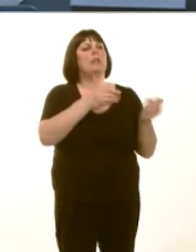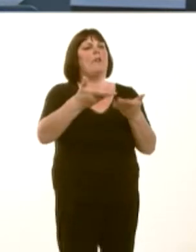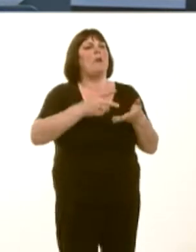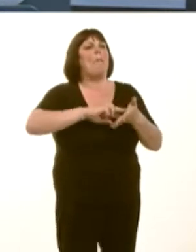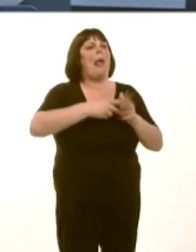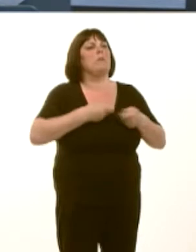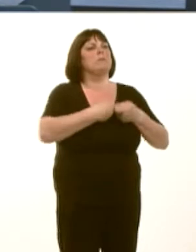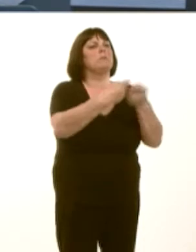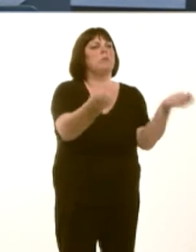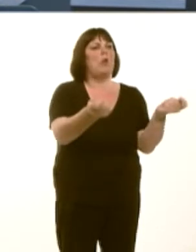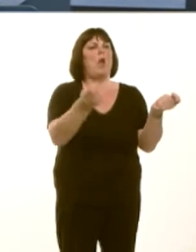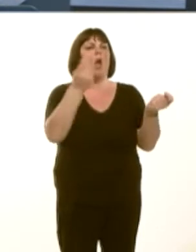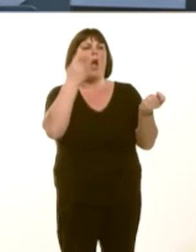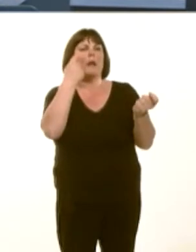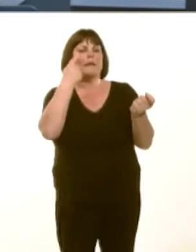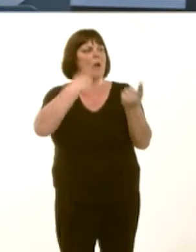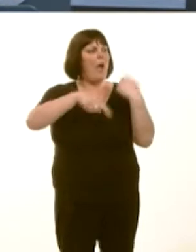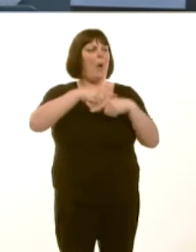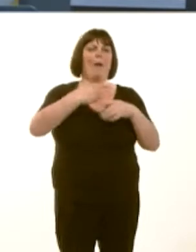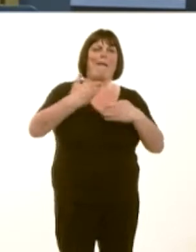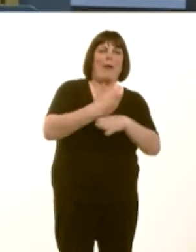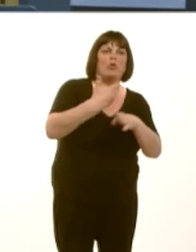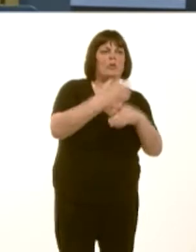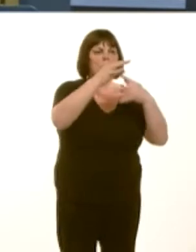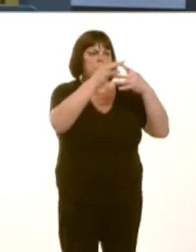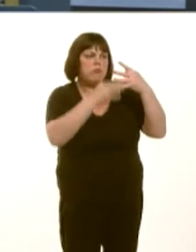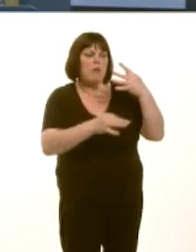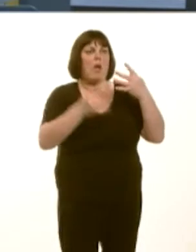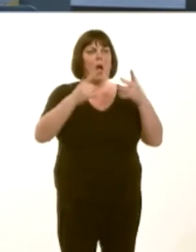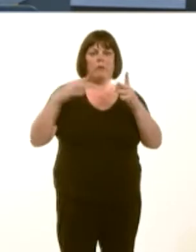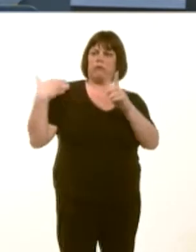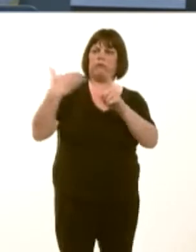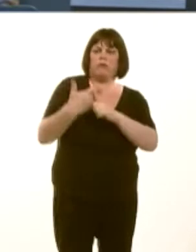energy to show the actions weíre taking and progress that has been demonstrated so far.